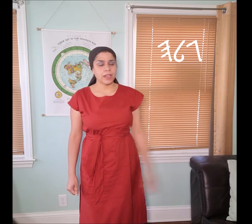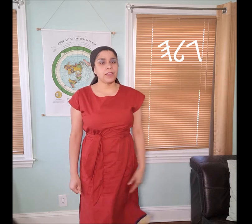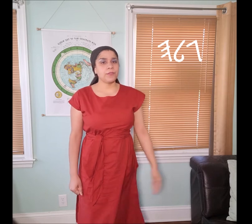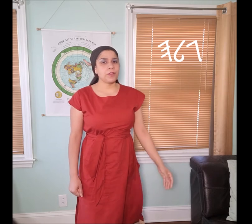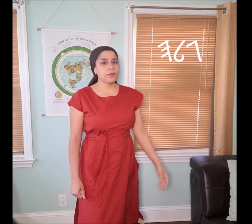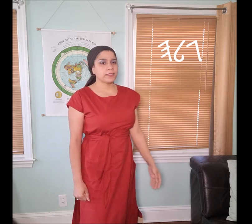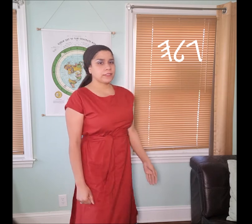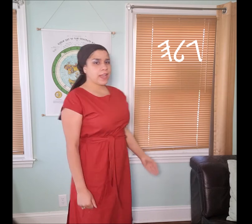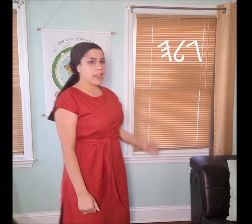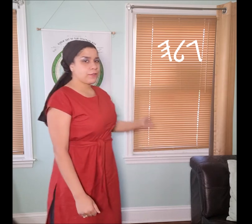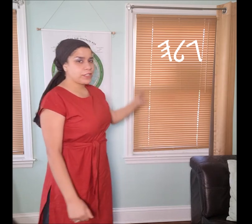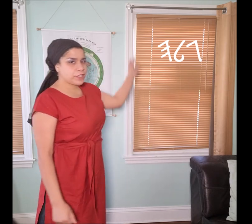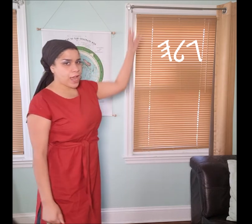if you notice I reached down